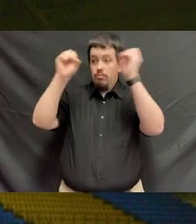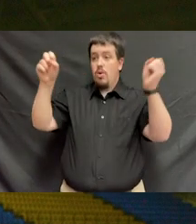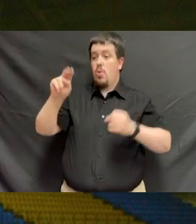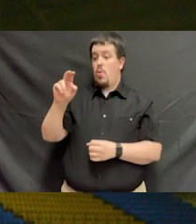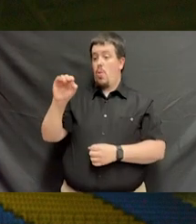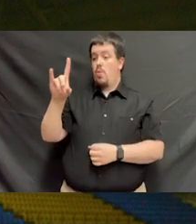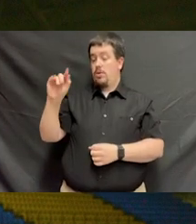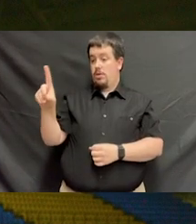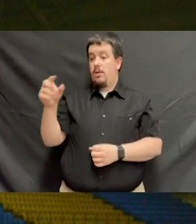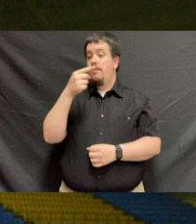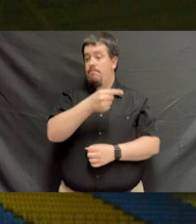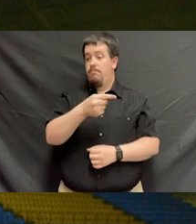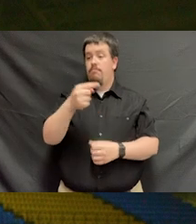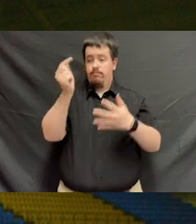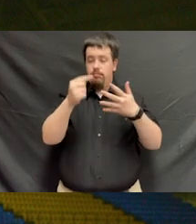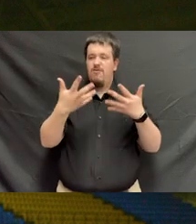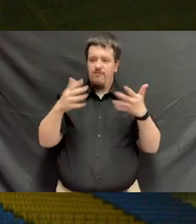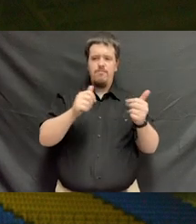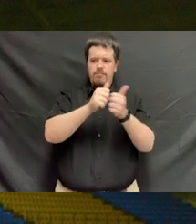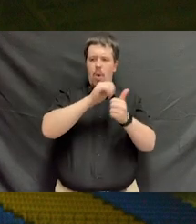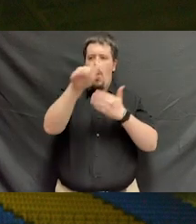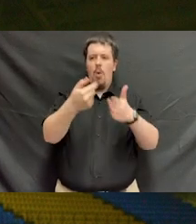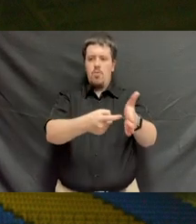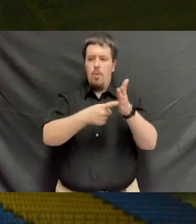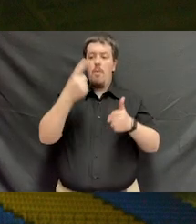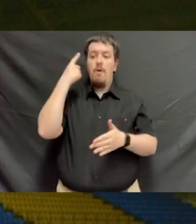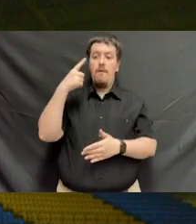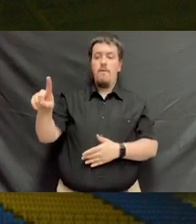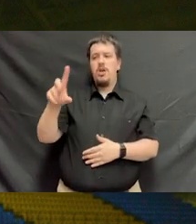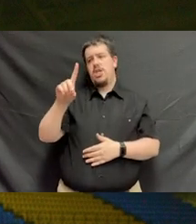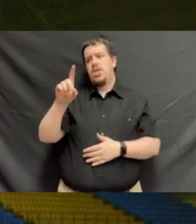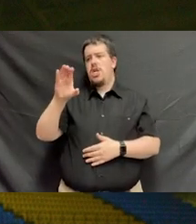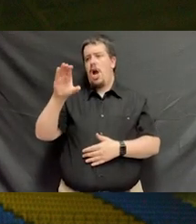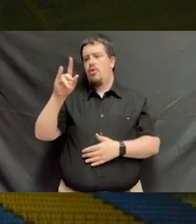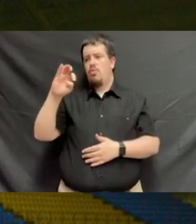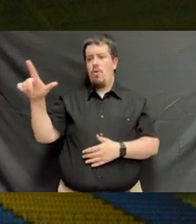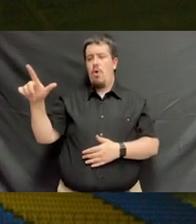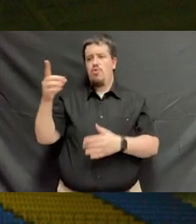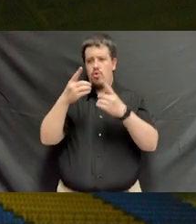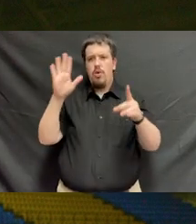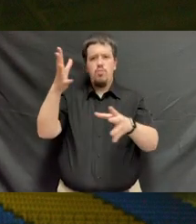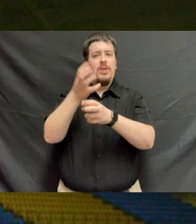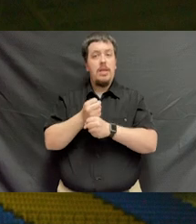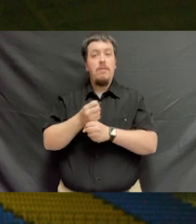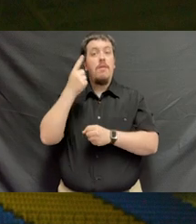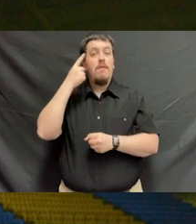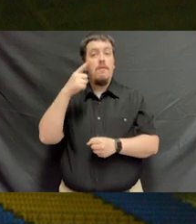President Noland, these candidates have completed all requirements for the doctoral degree they're about to receive.